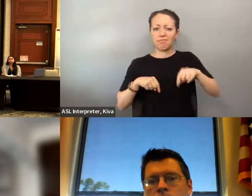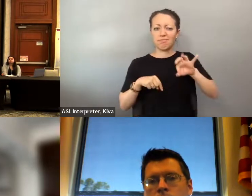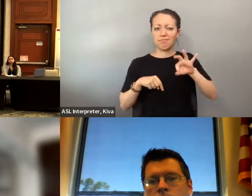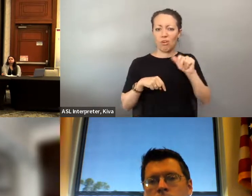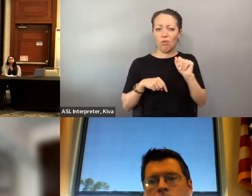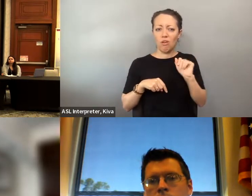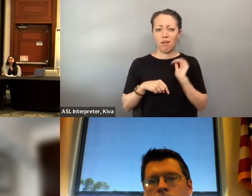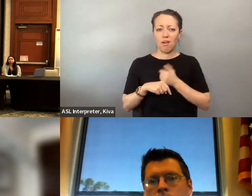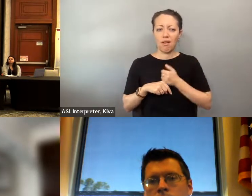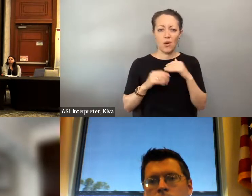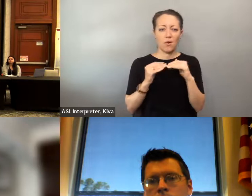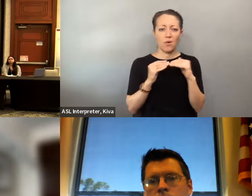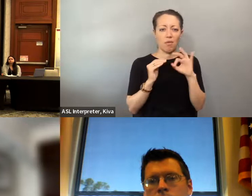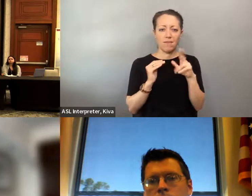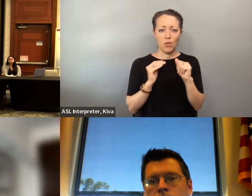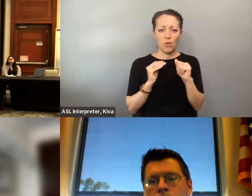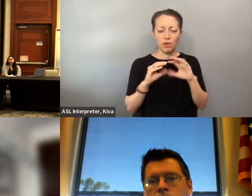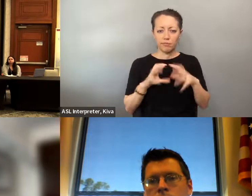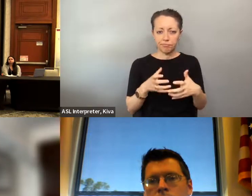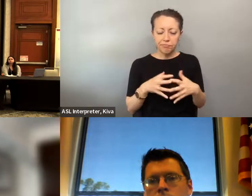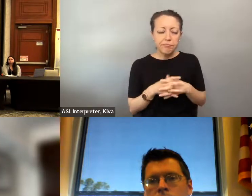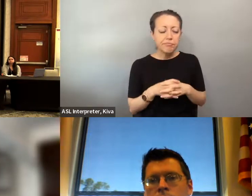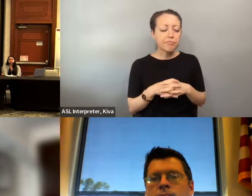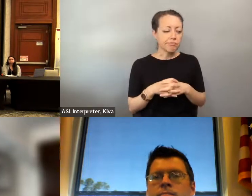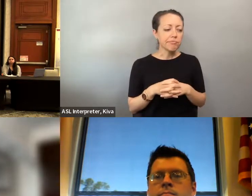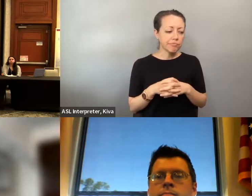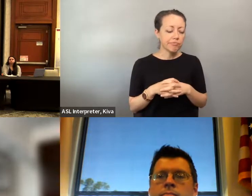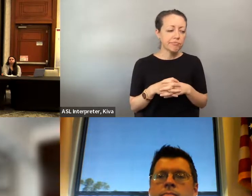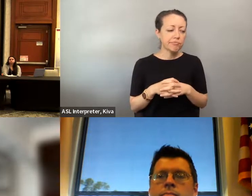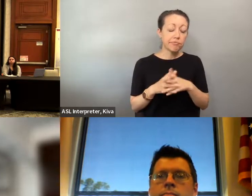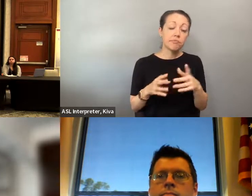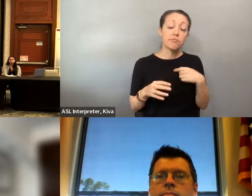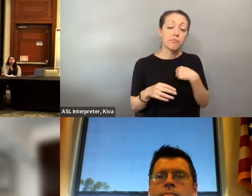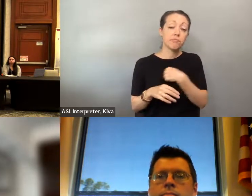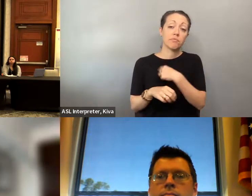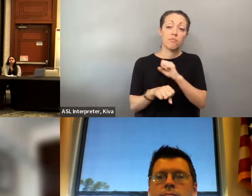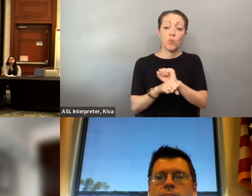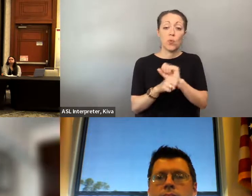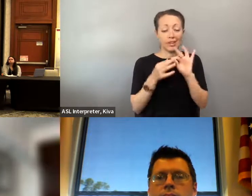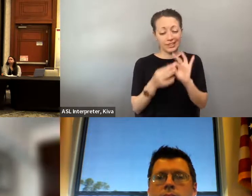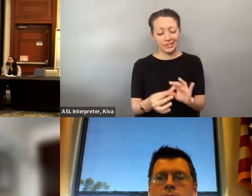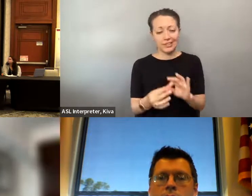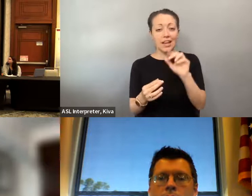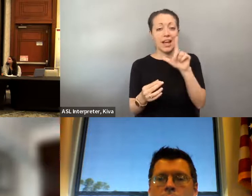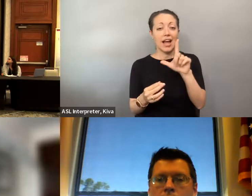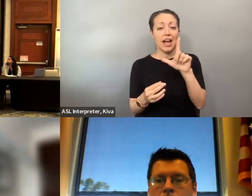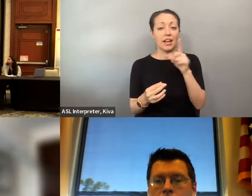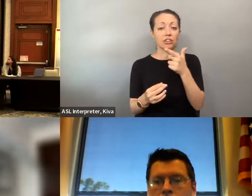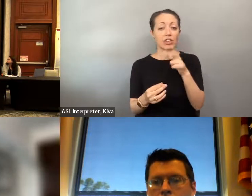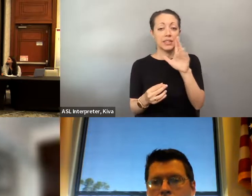the largest state-based organizations doing that work in the country.